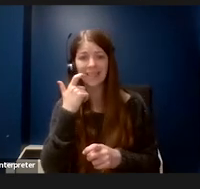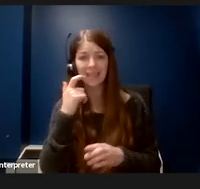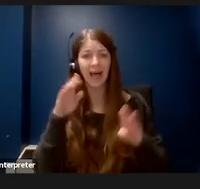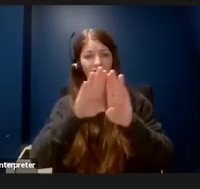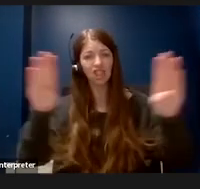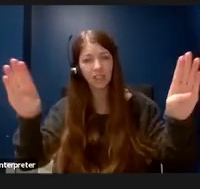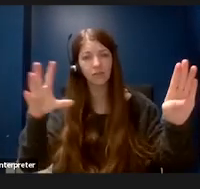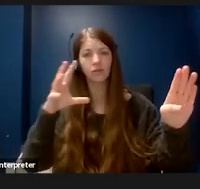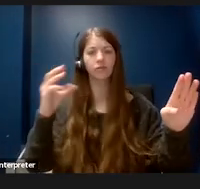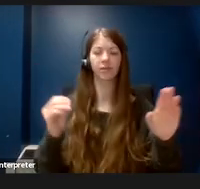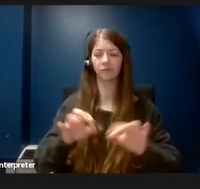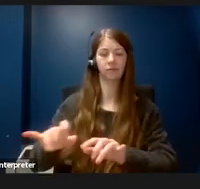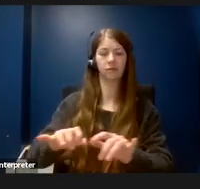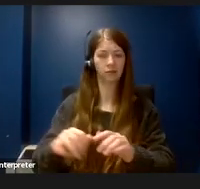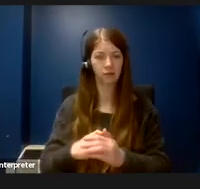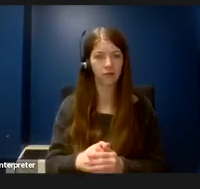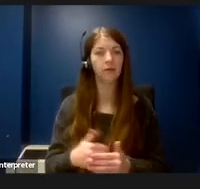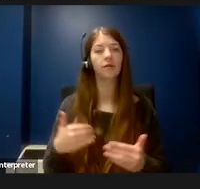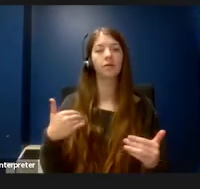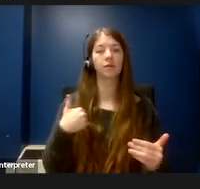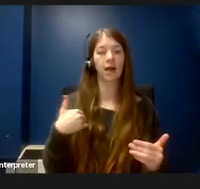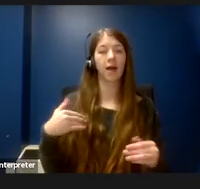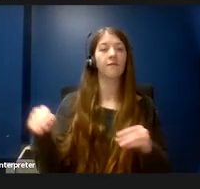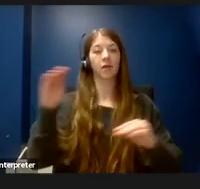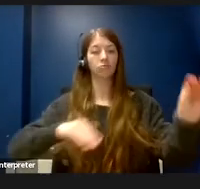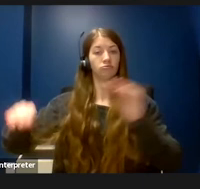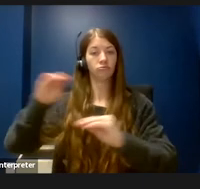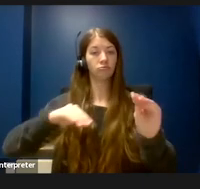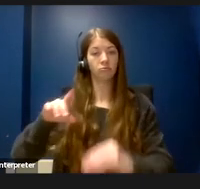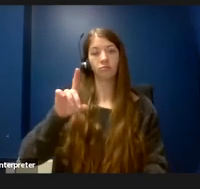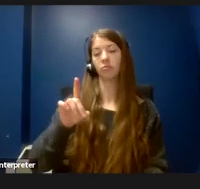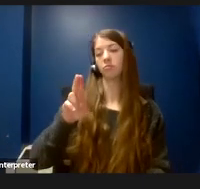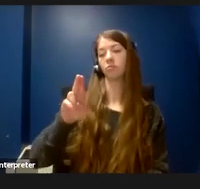There are portable ductless options that can be put on a height adjustable table and made